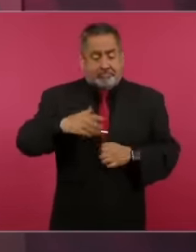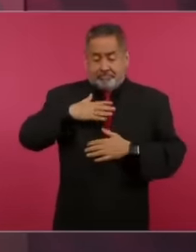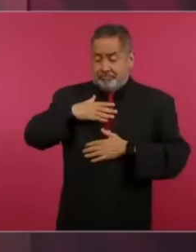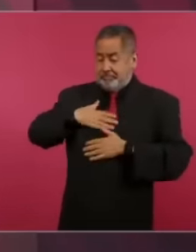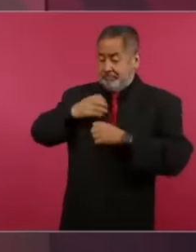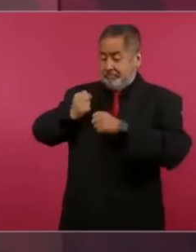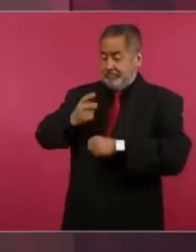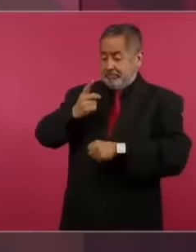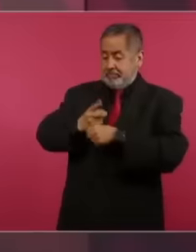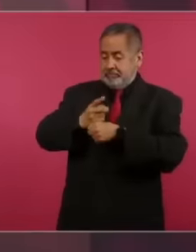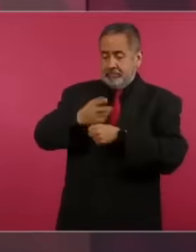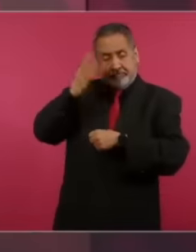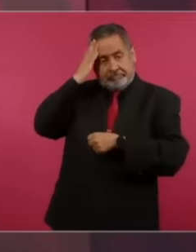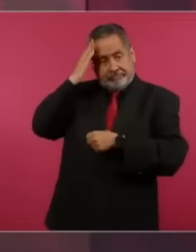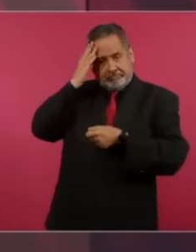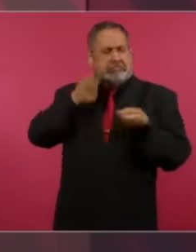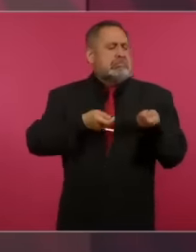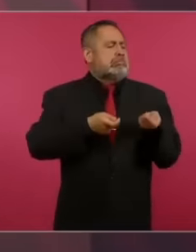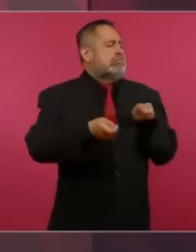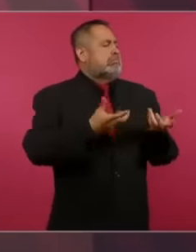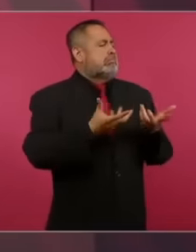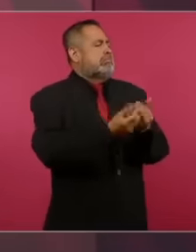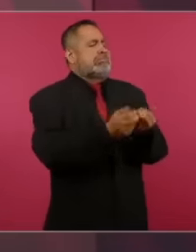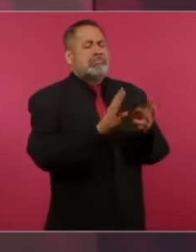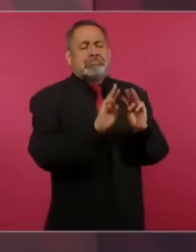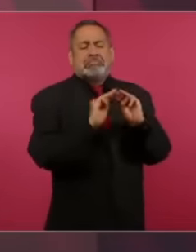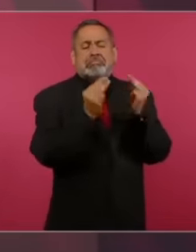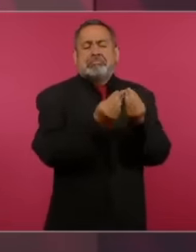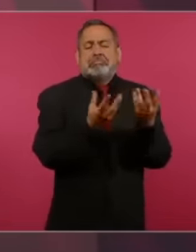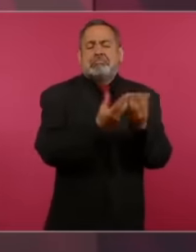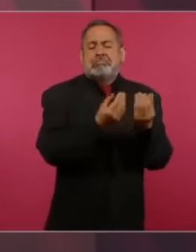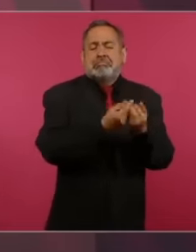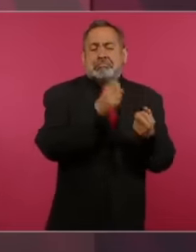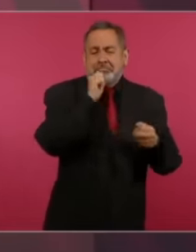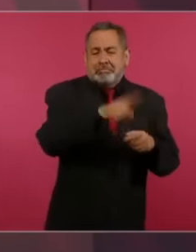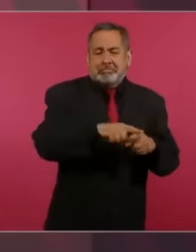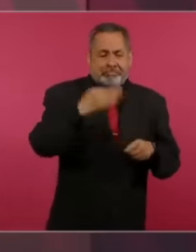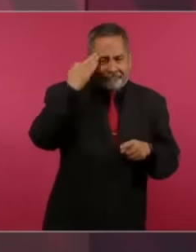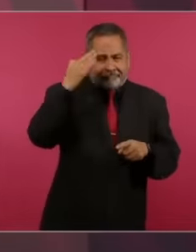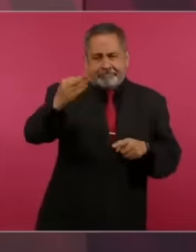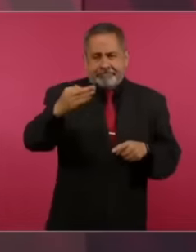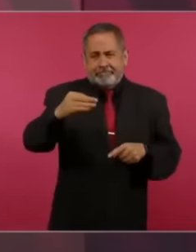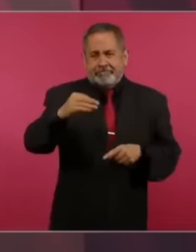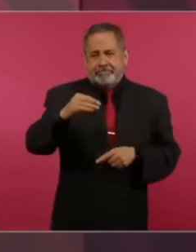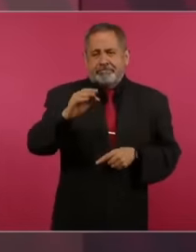public security in the time of Calderón he suffered from